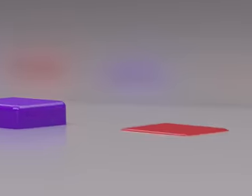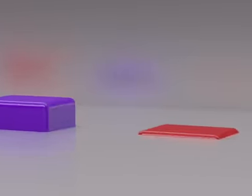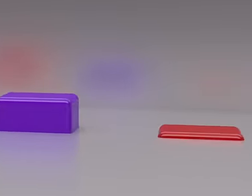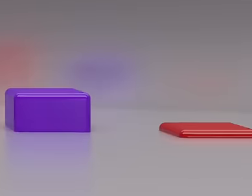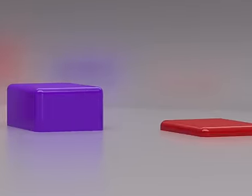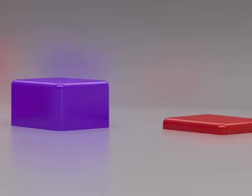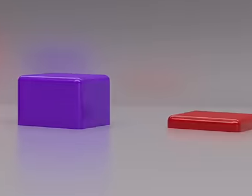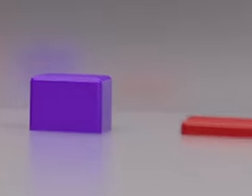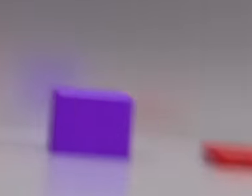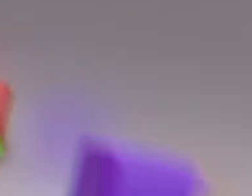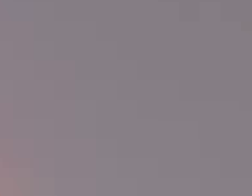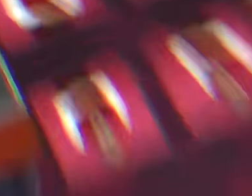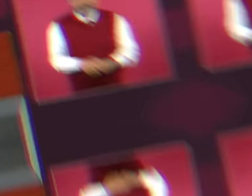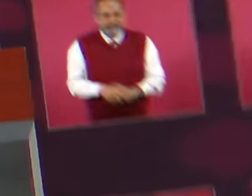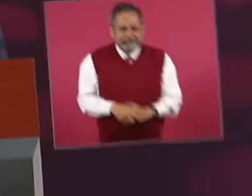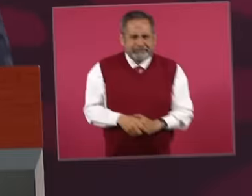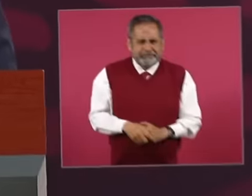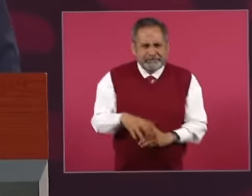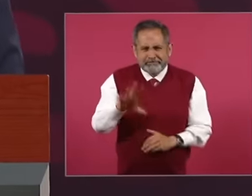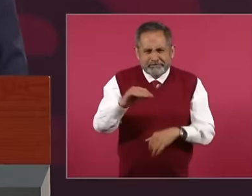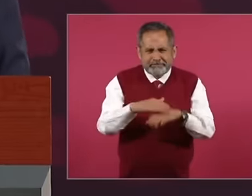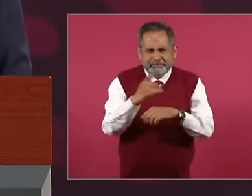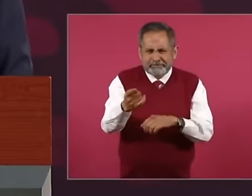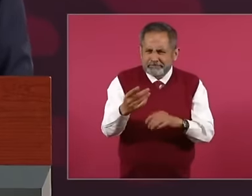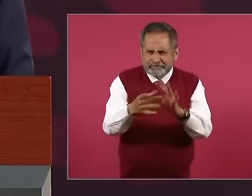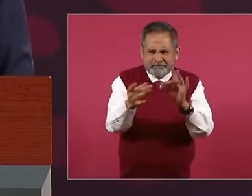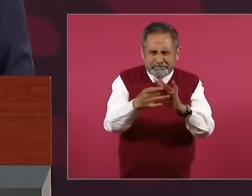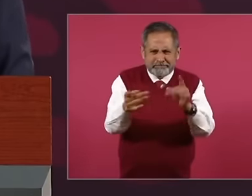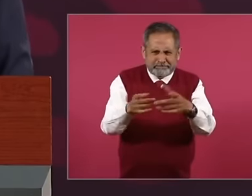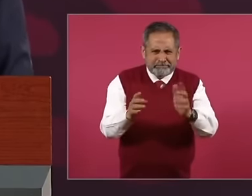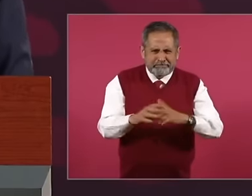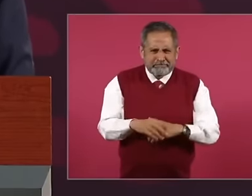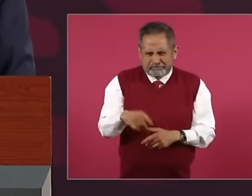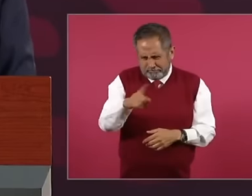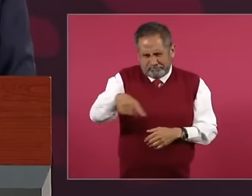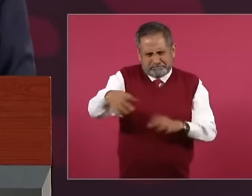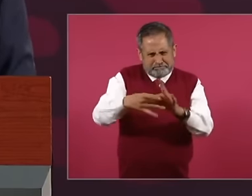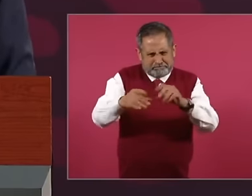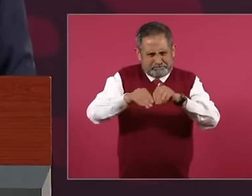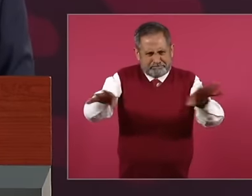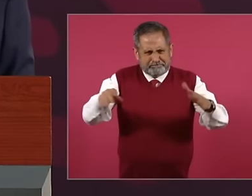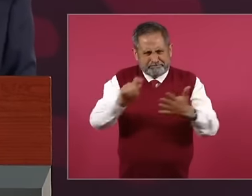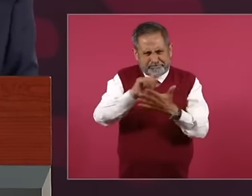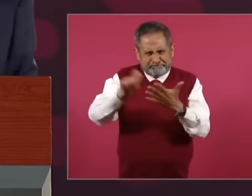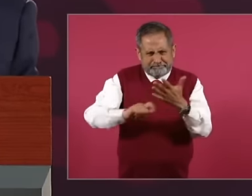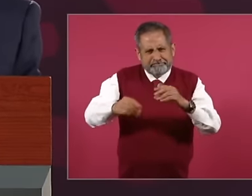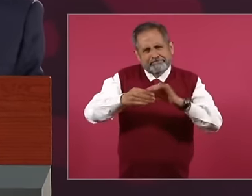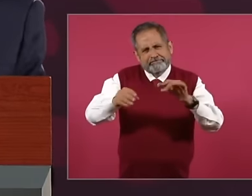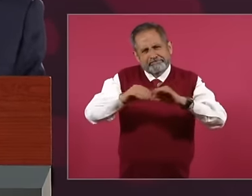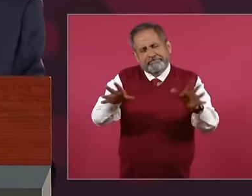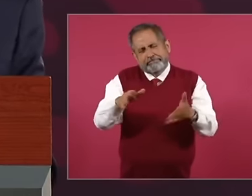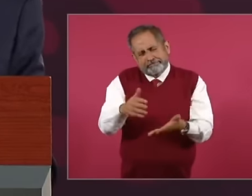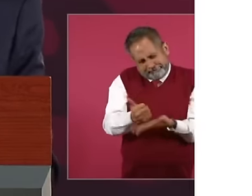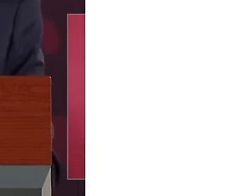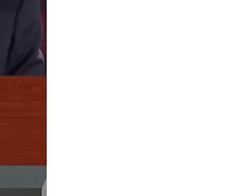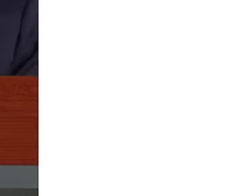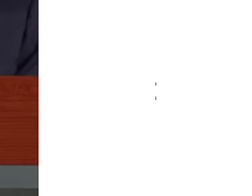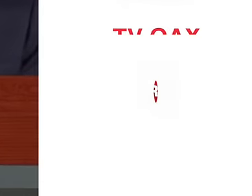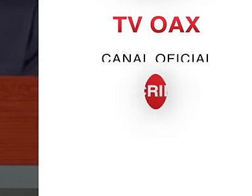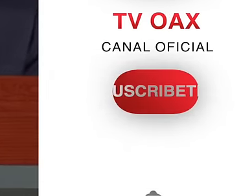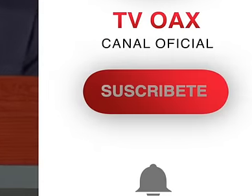Mexican politics. Today at the press conference, President López Obrador took the opportunity to laugh